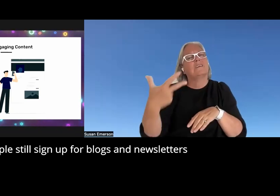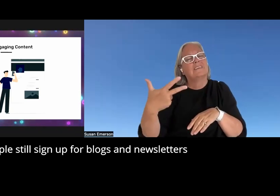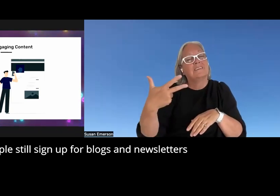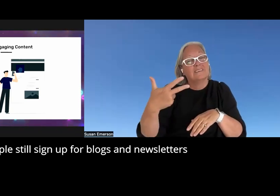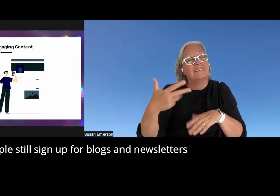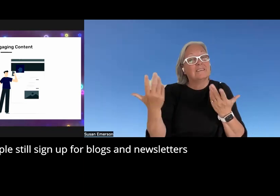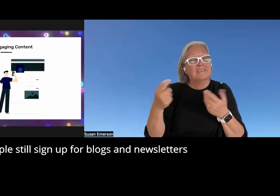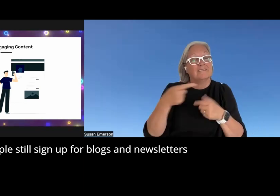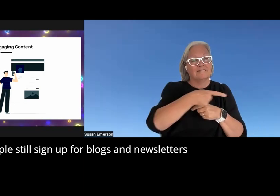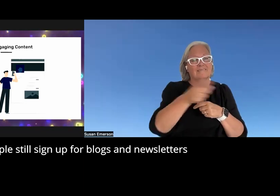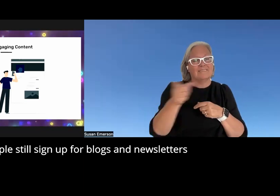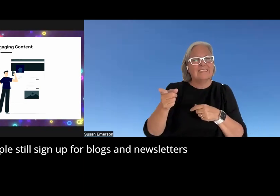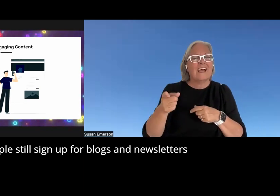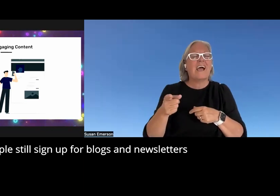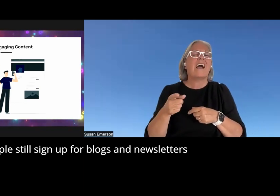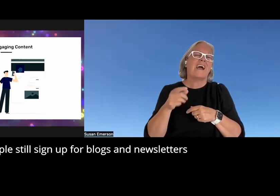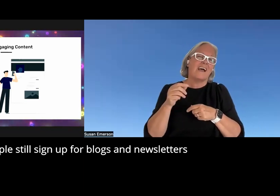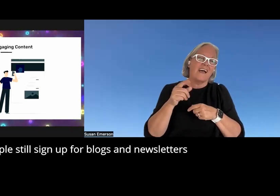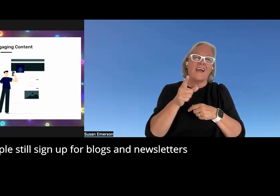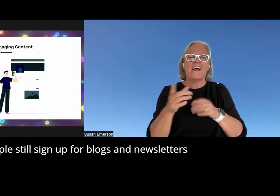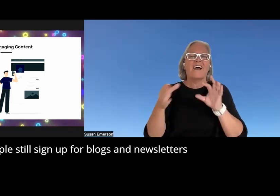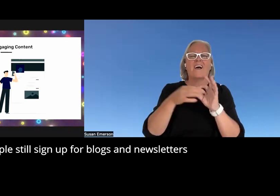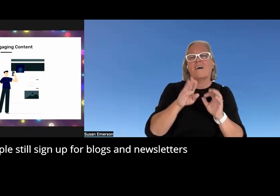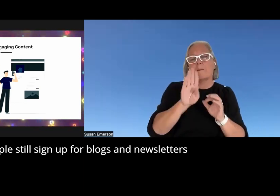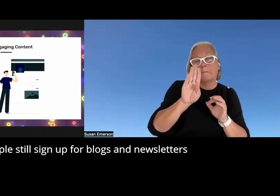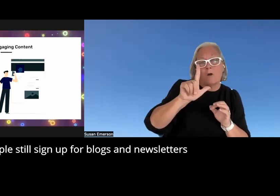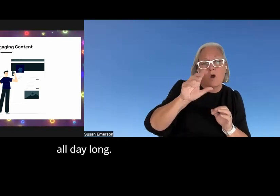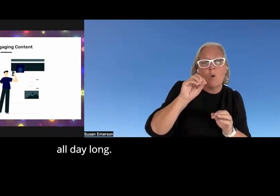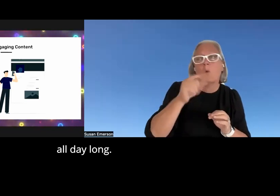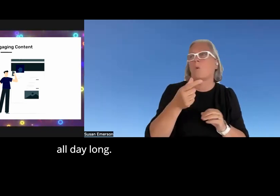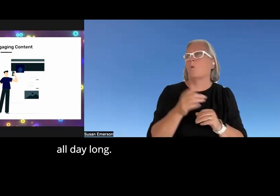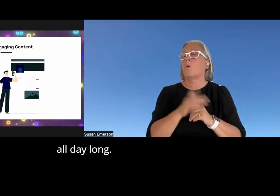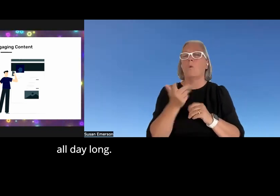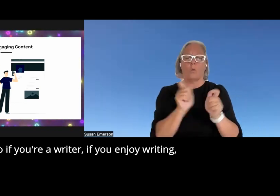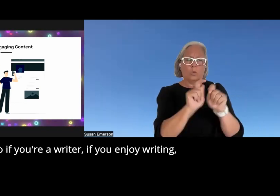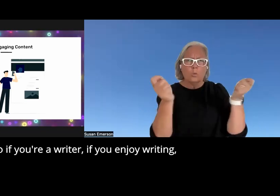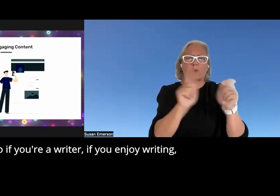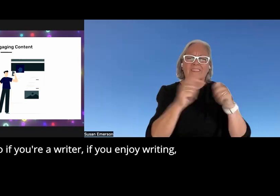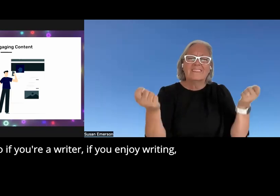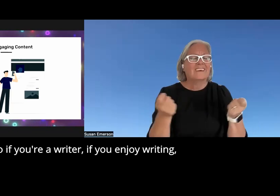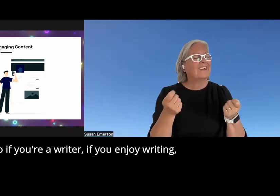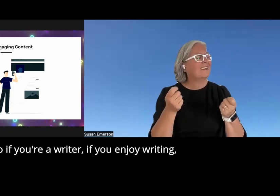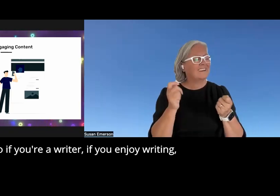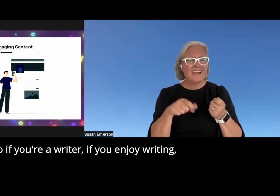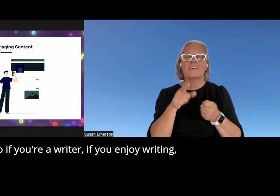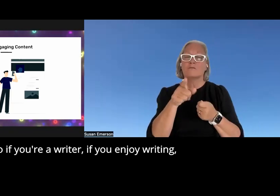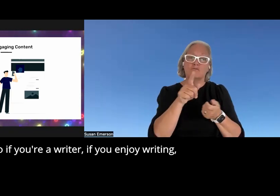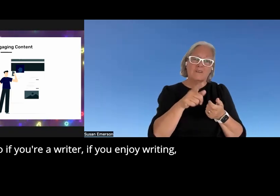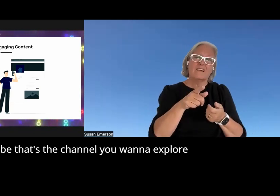still sign up for blogs and newsletters all day long so if you're a writer if you enjoy writing